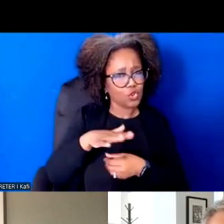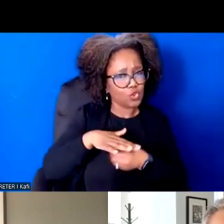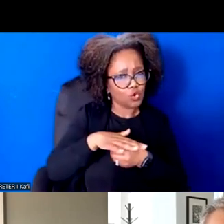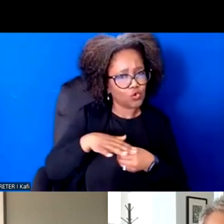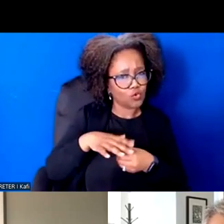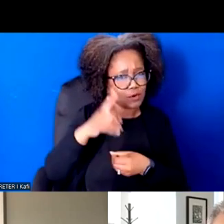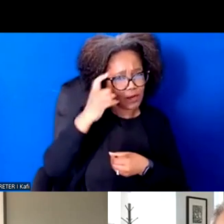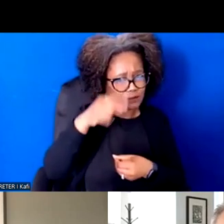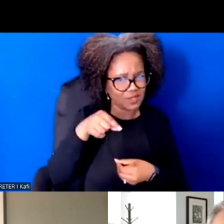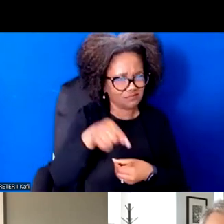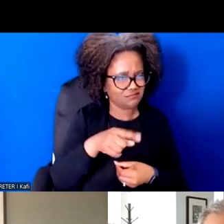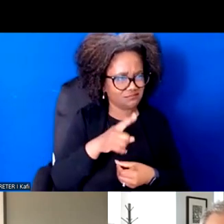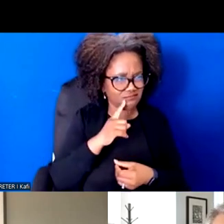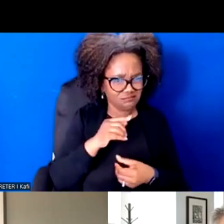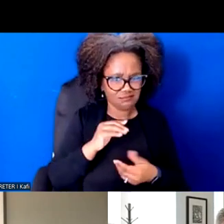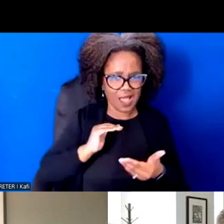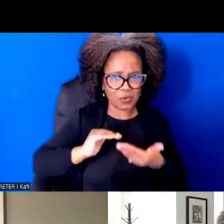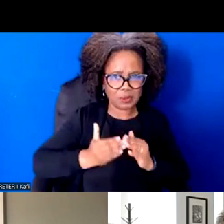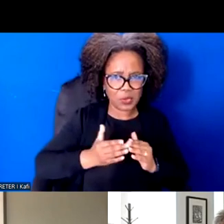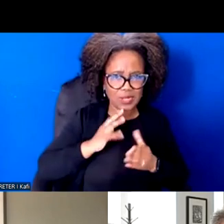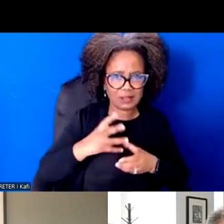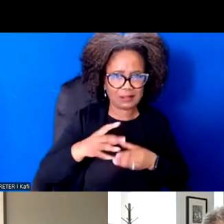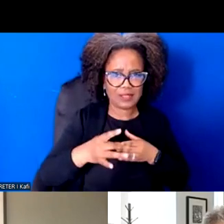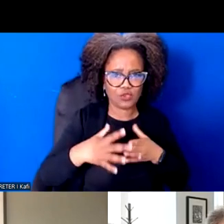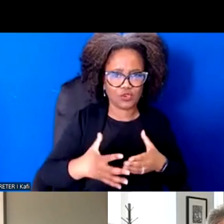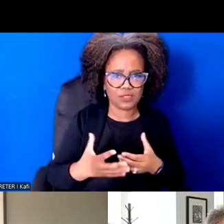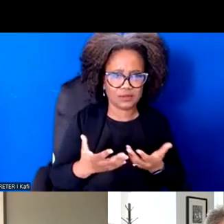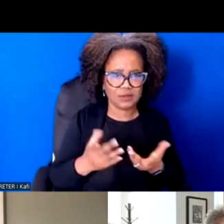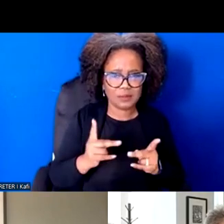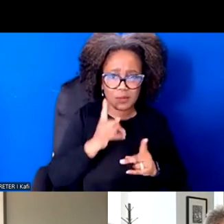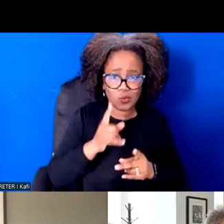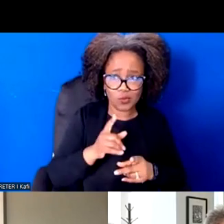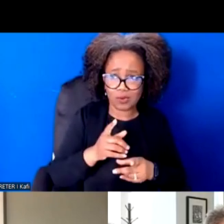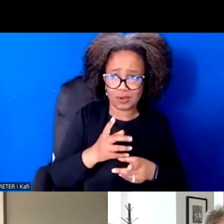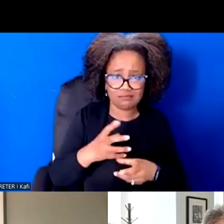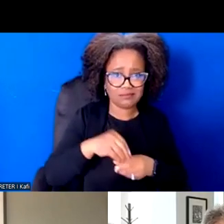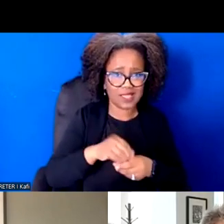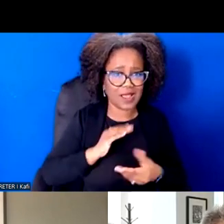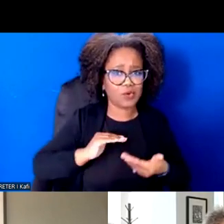They're the people who care for our grandparents. And that when we put a face on local government and name concretely what they're able to do